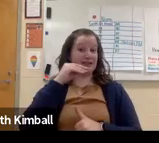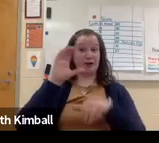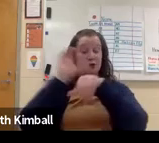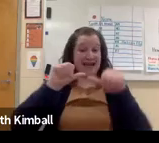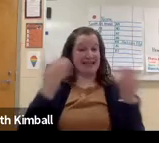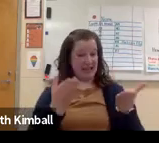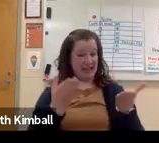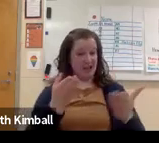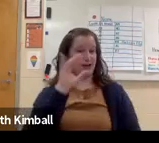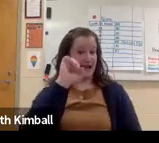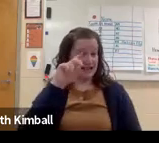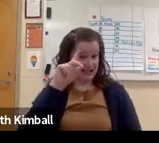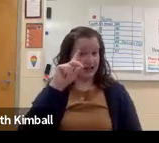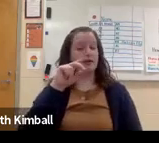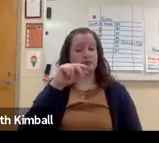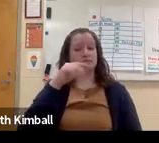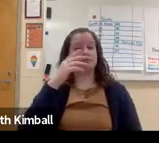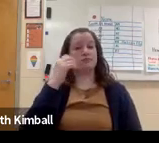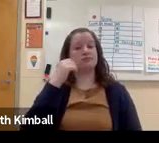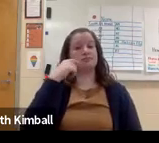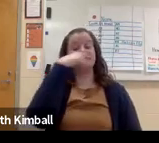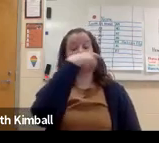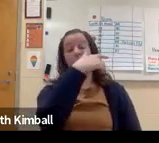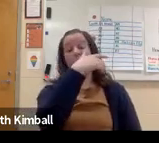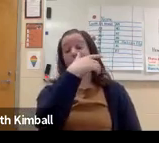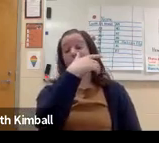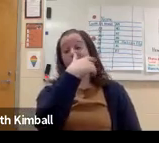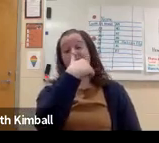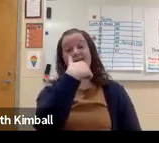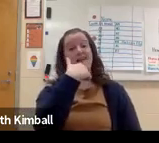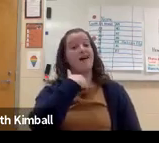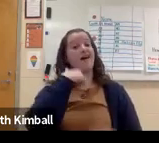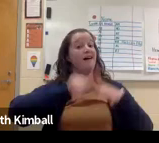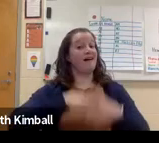So this is a very fun remember-- fun memory. When I taught my first class here